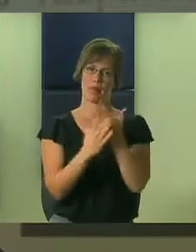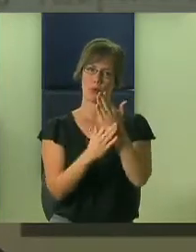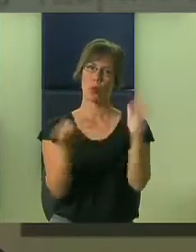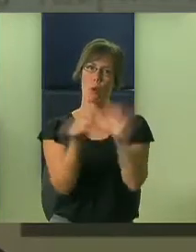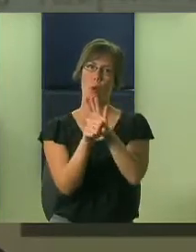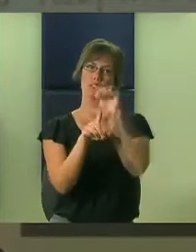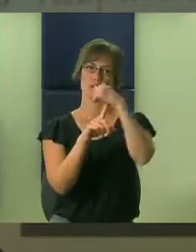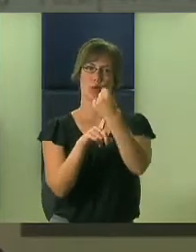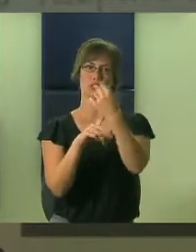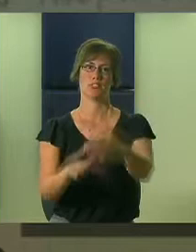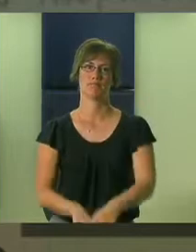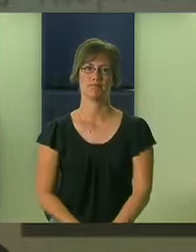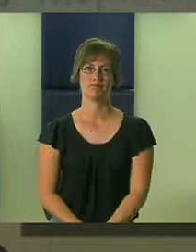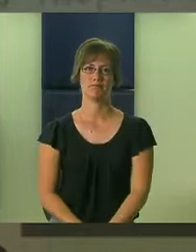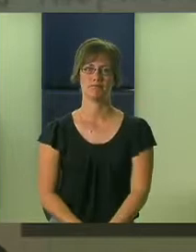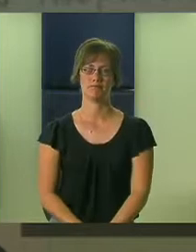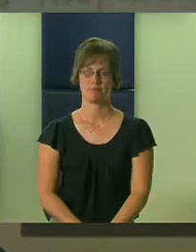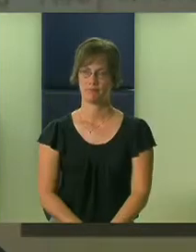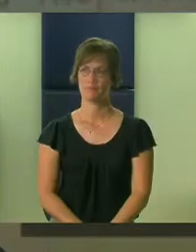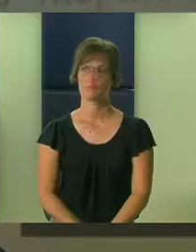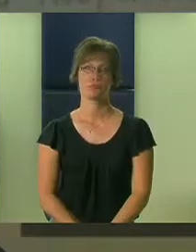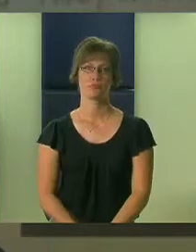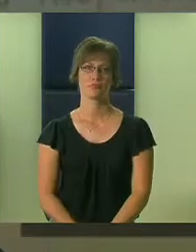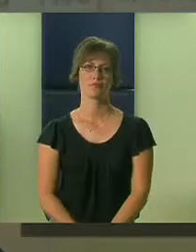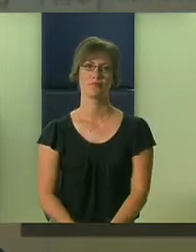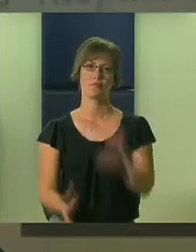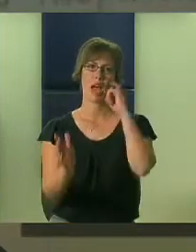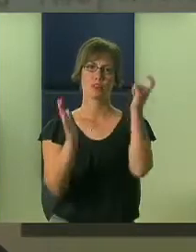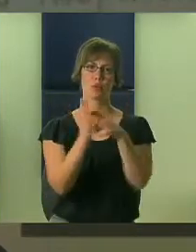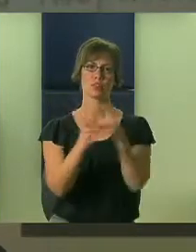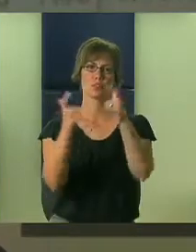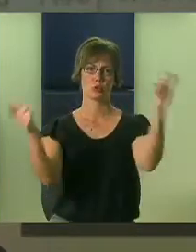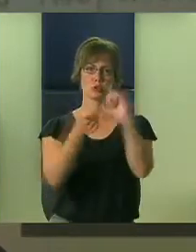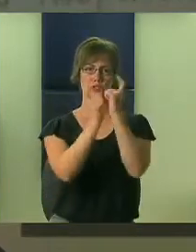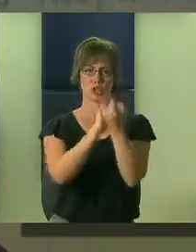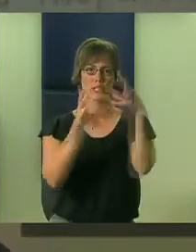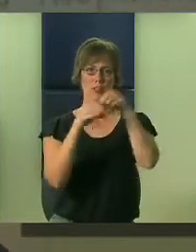in the classroom. She gave me lots of tips and lots of suggestions that I'd never heard